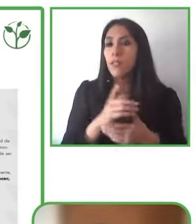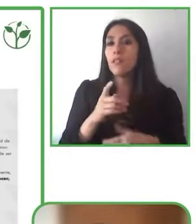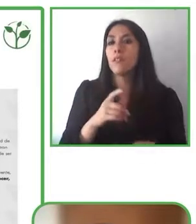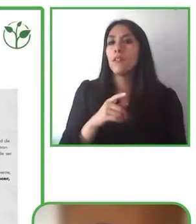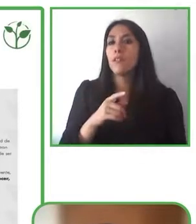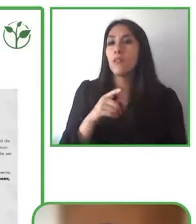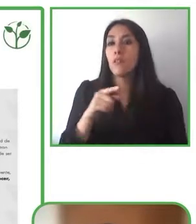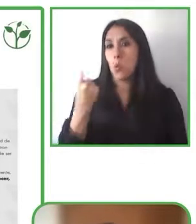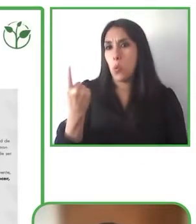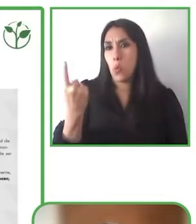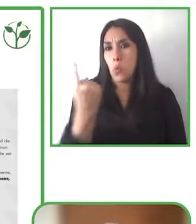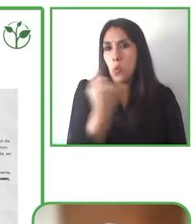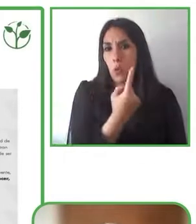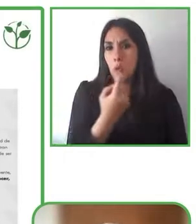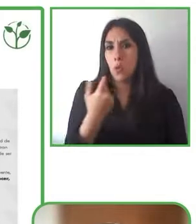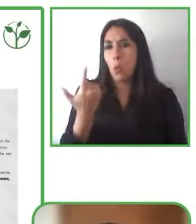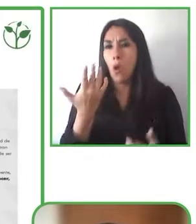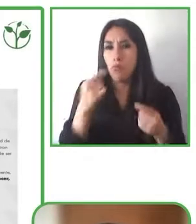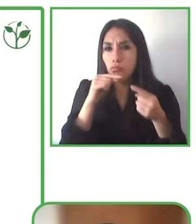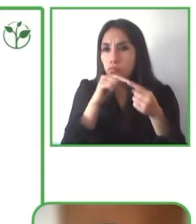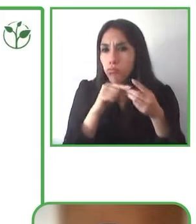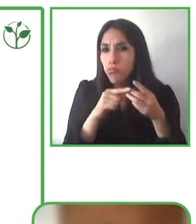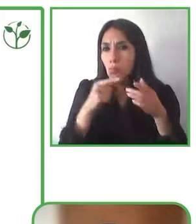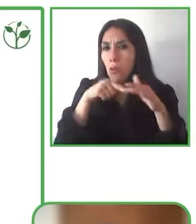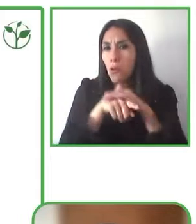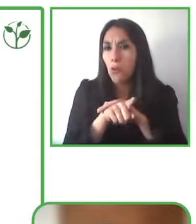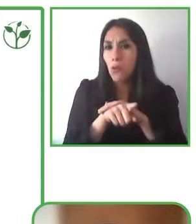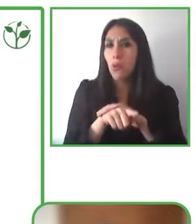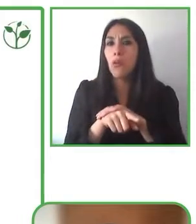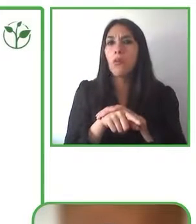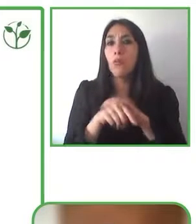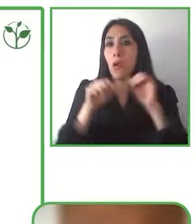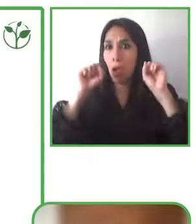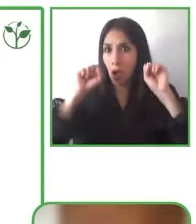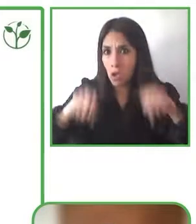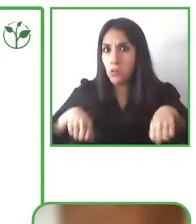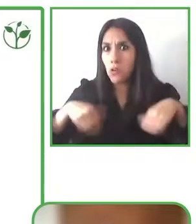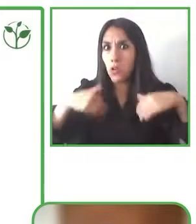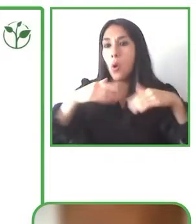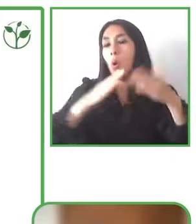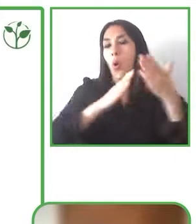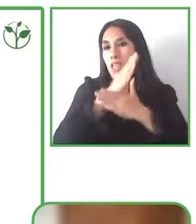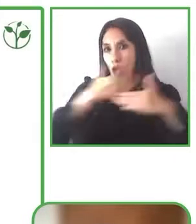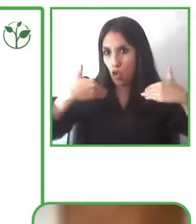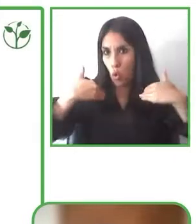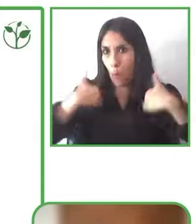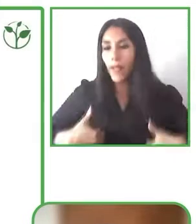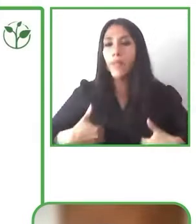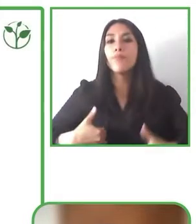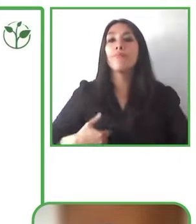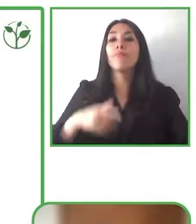proposals it's a human right, it's part of the development of people and that's